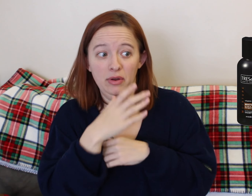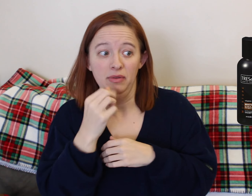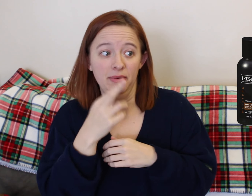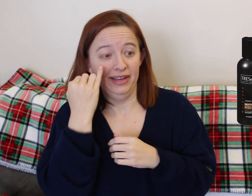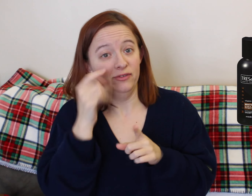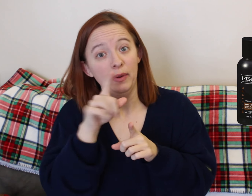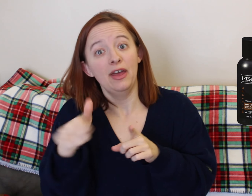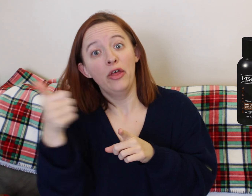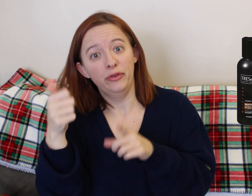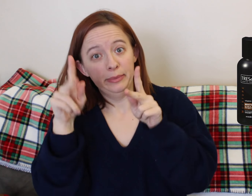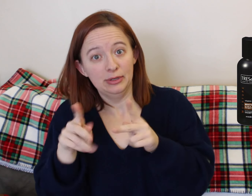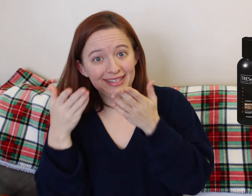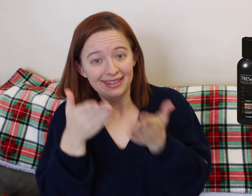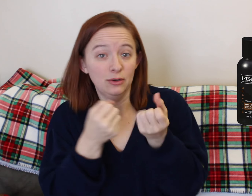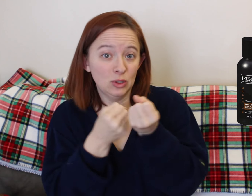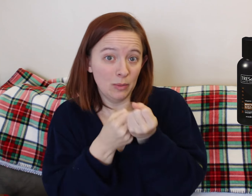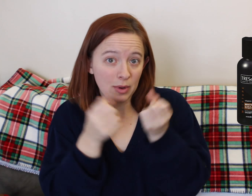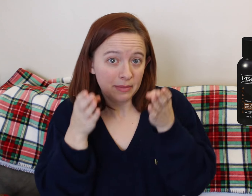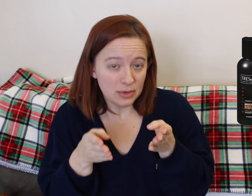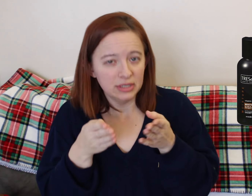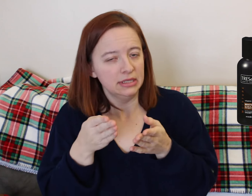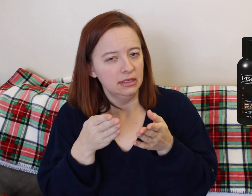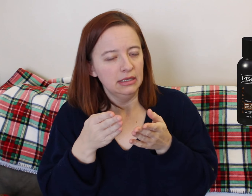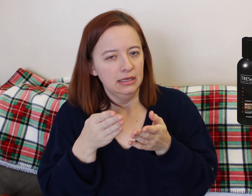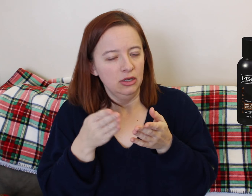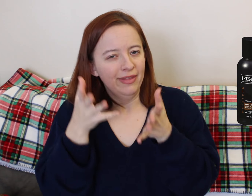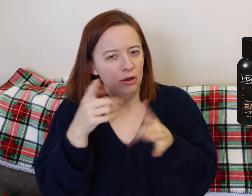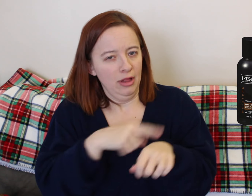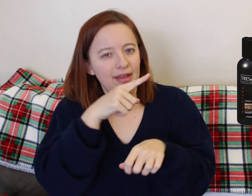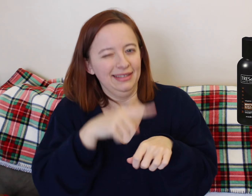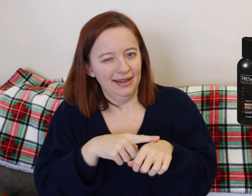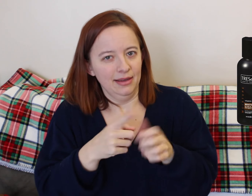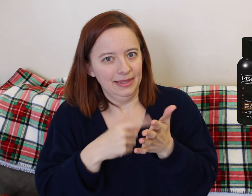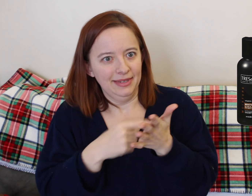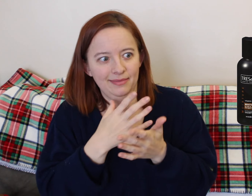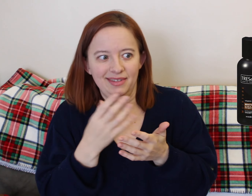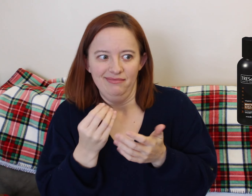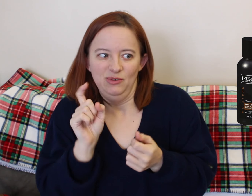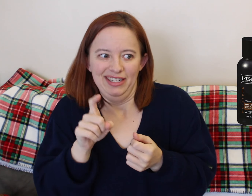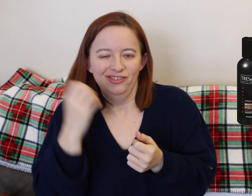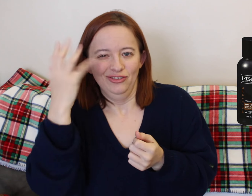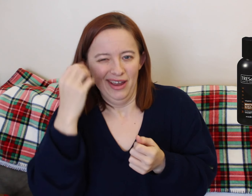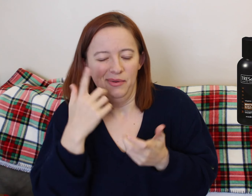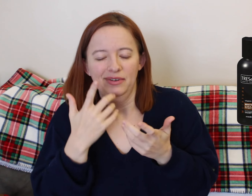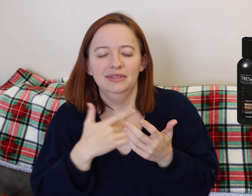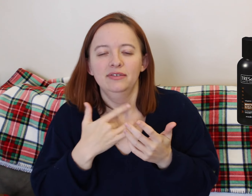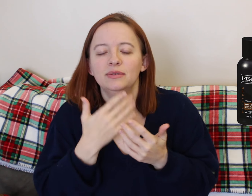It's so, so important to bring all of your shampoo, conditioner, face wash, I don't know,